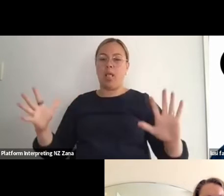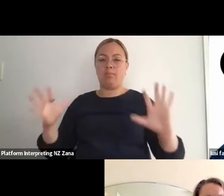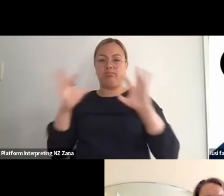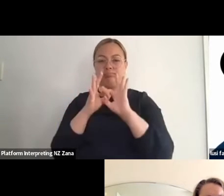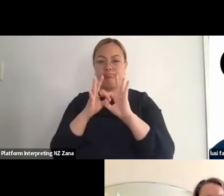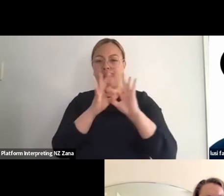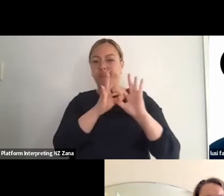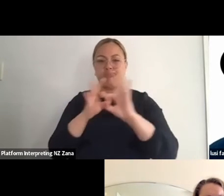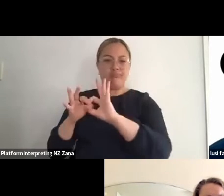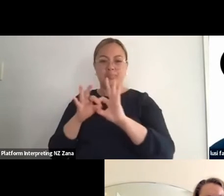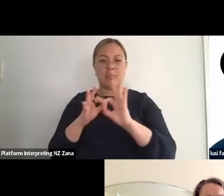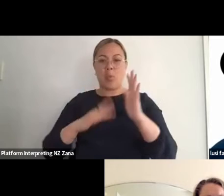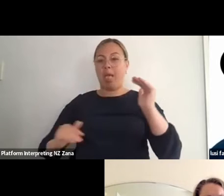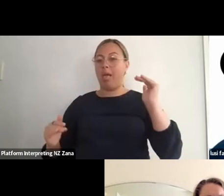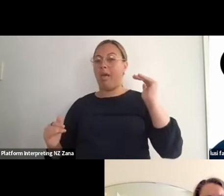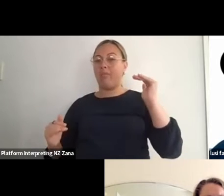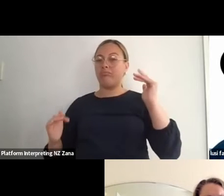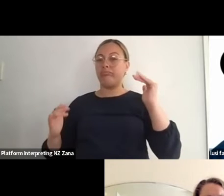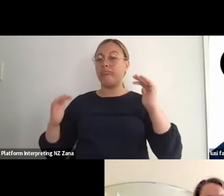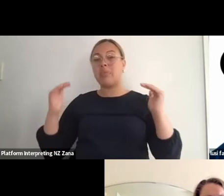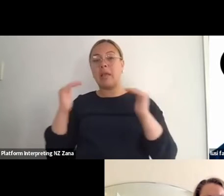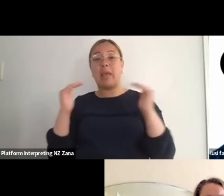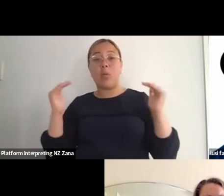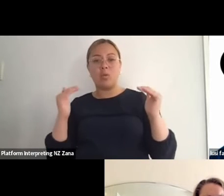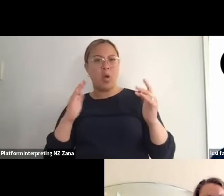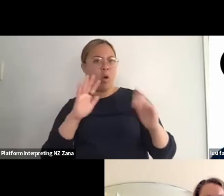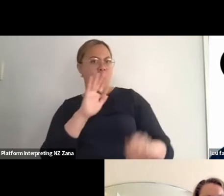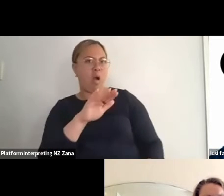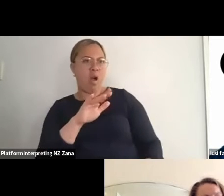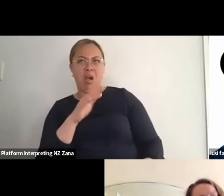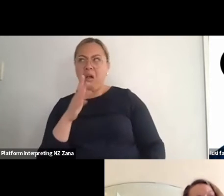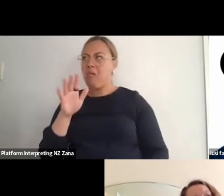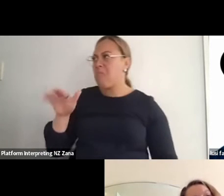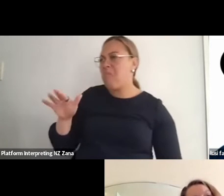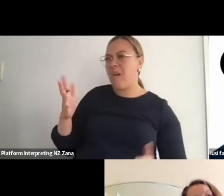as equals and go, “what happens if we work together now?” And it's been very interesting to